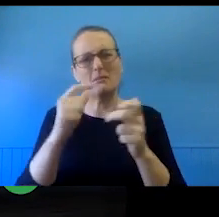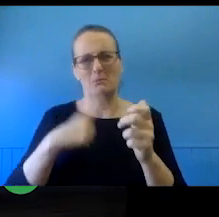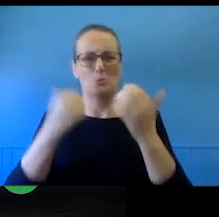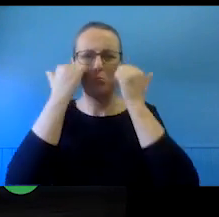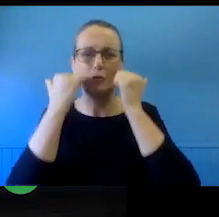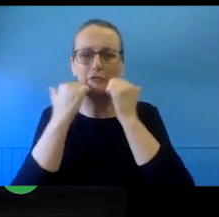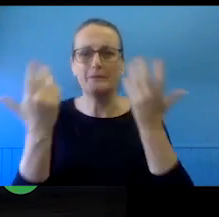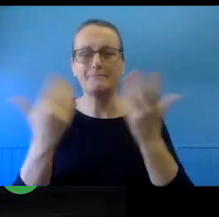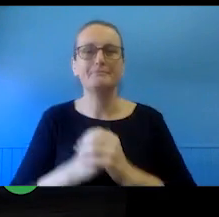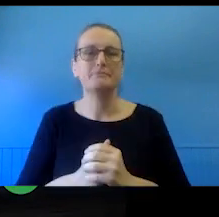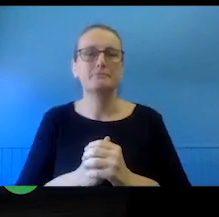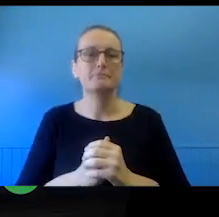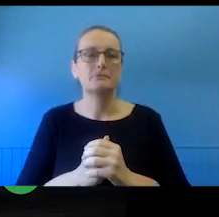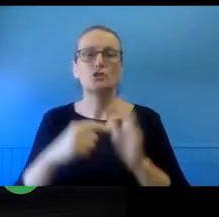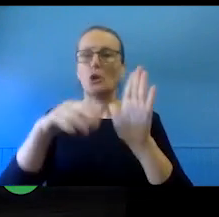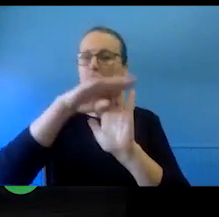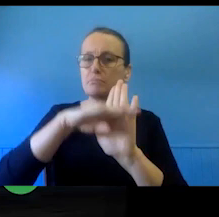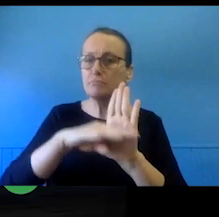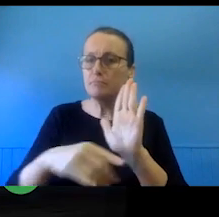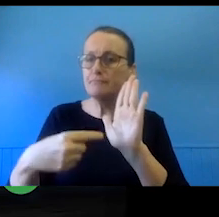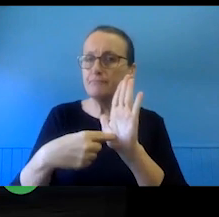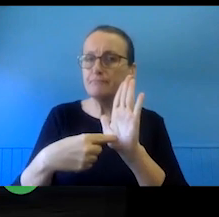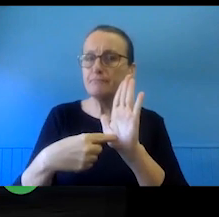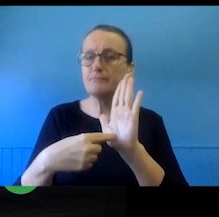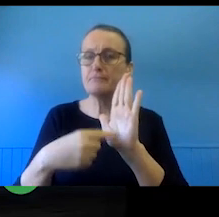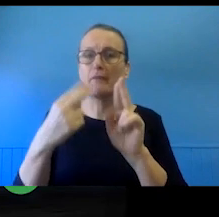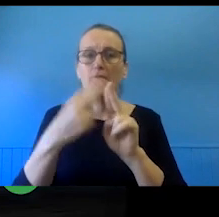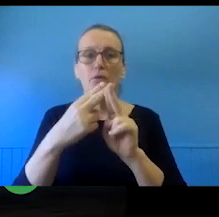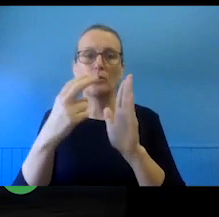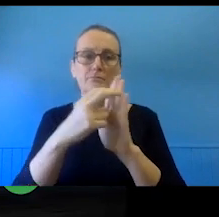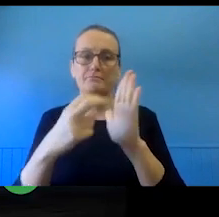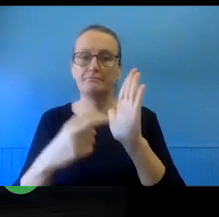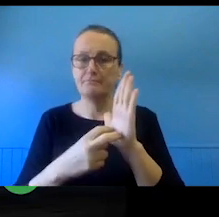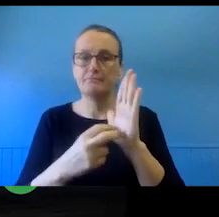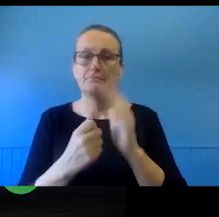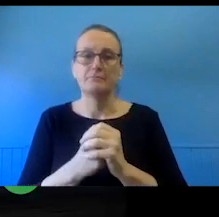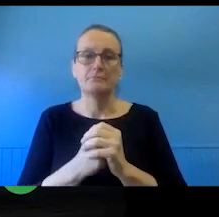Common terms related to it - sorry. Common terms related to licences